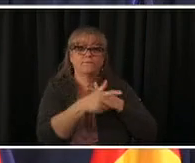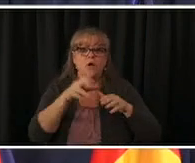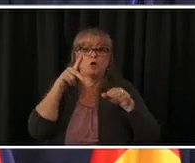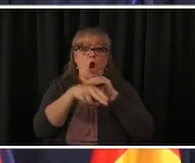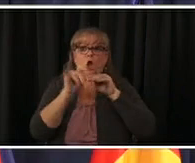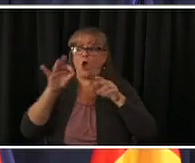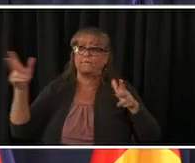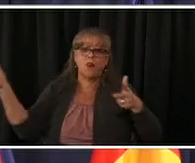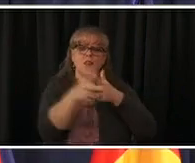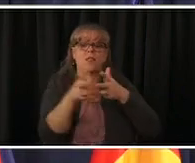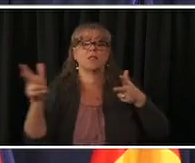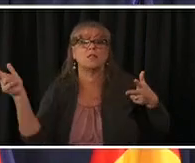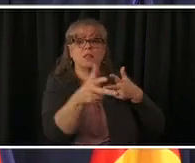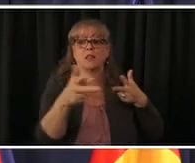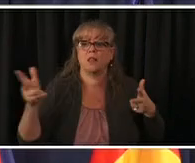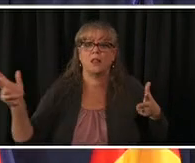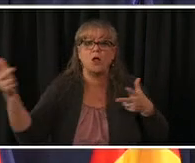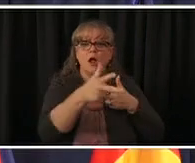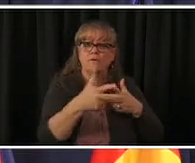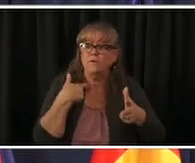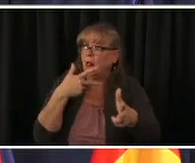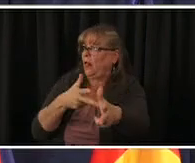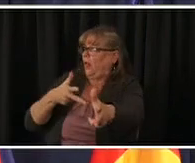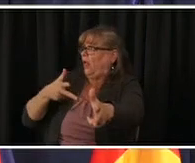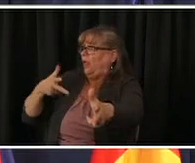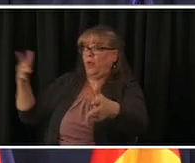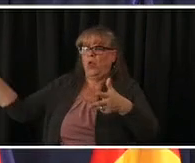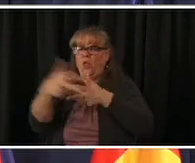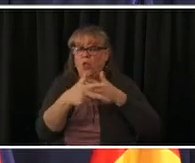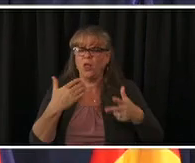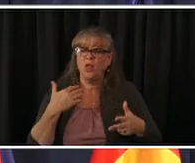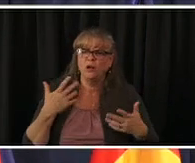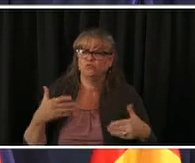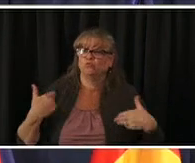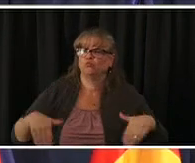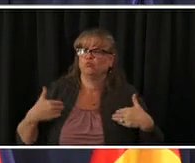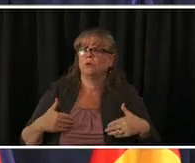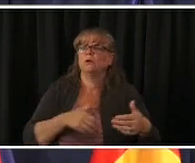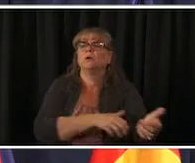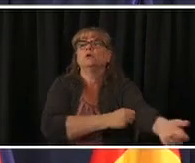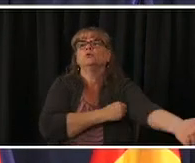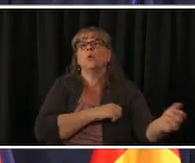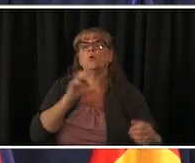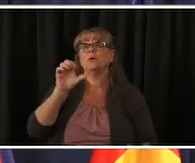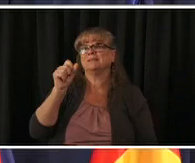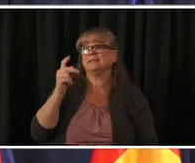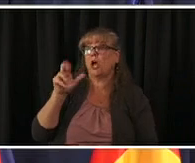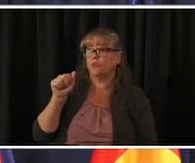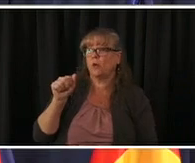censura process improvement personnel are on site today to improve that and it's certainly their